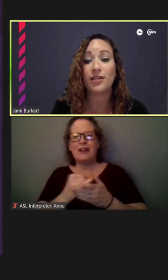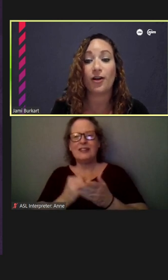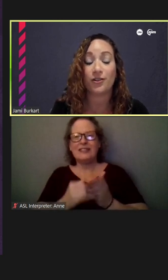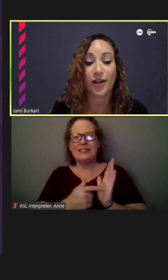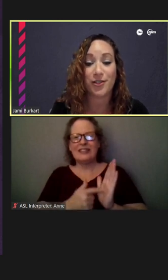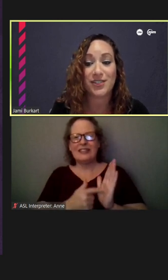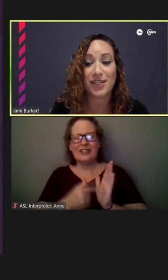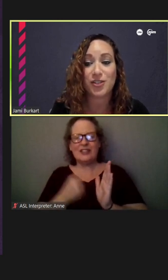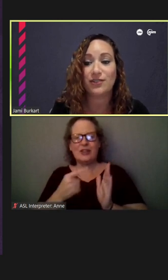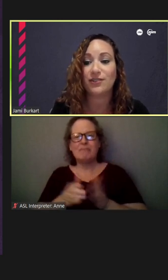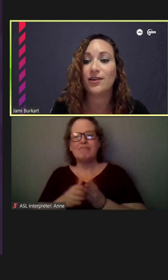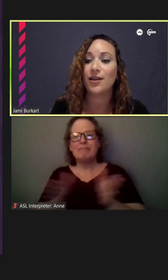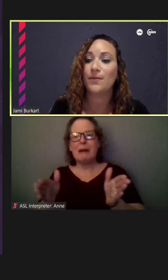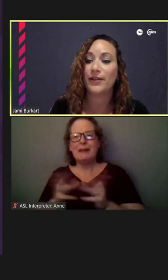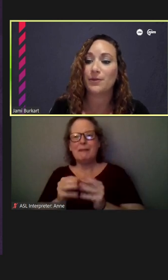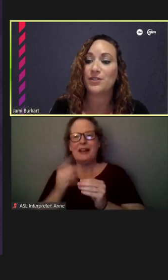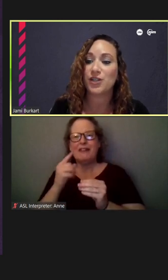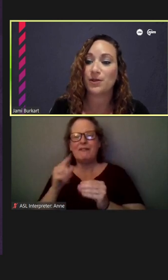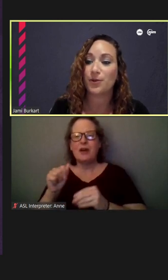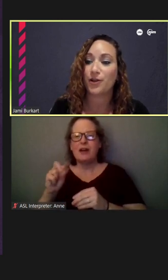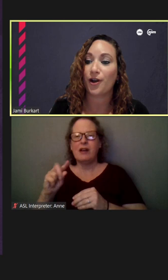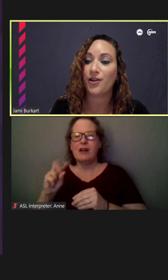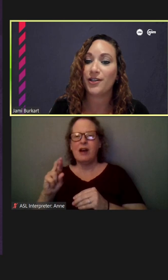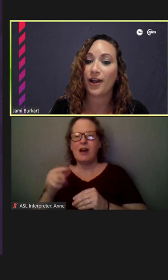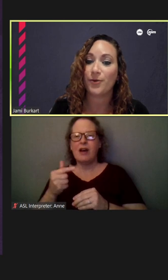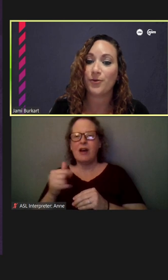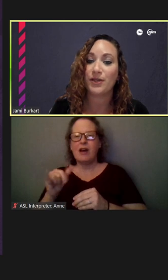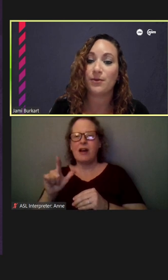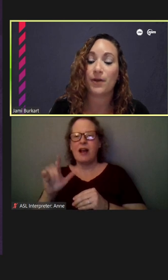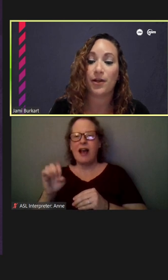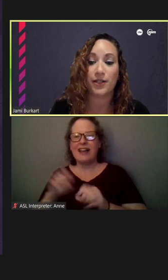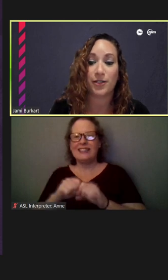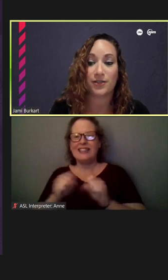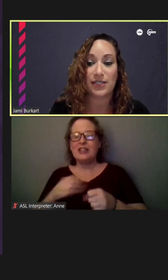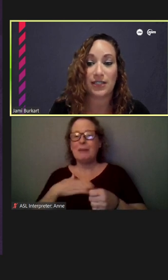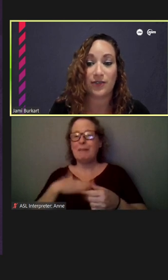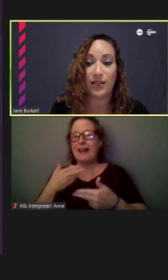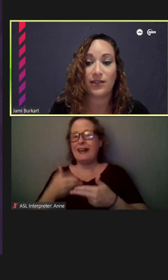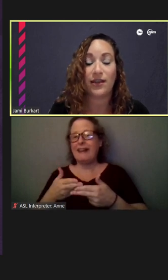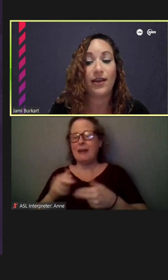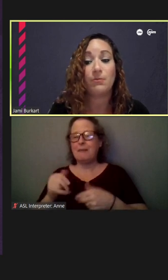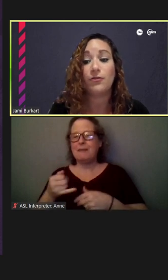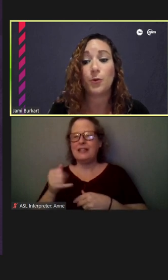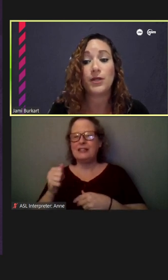the Argyle station. My name is Jami Burkart, and I will be the moderator this evening. Before we